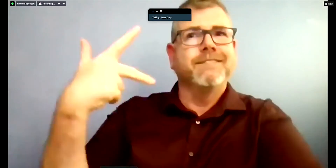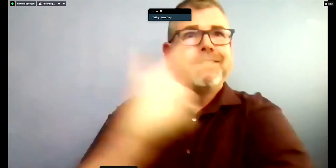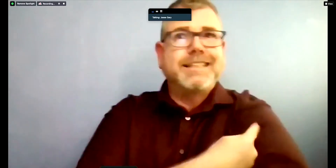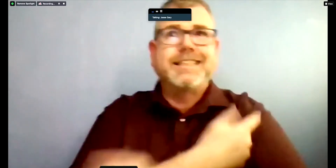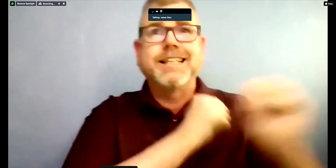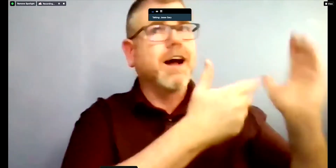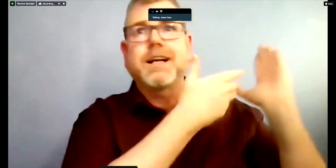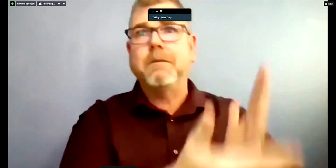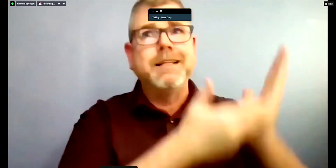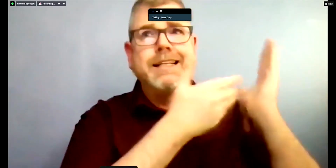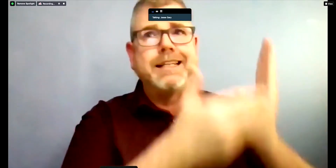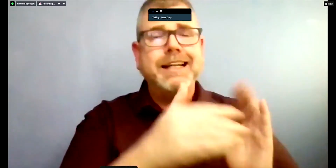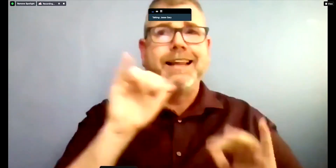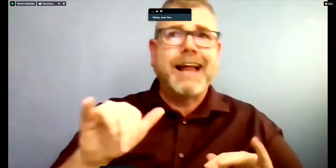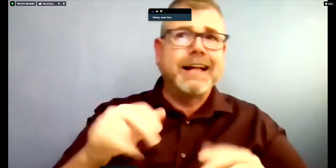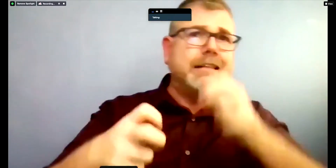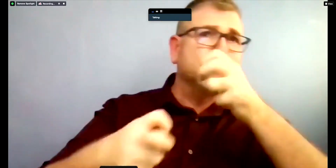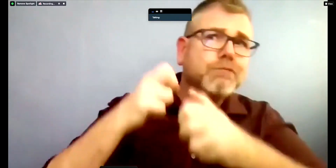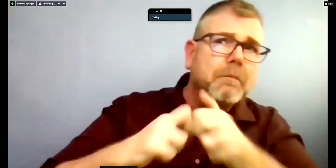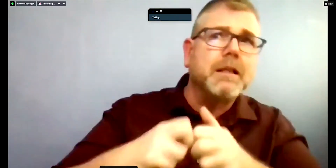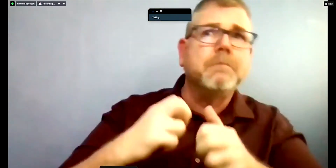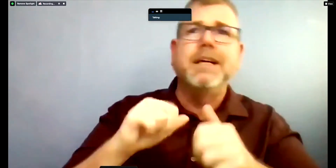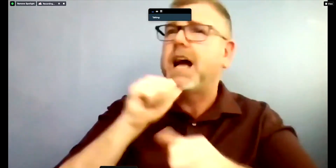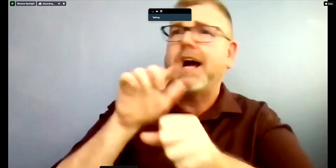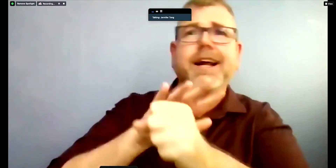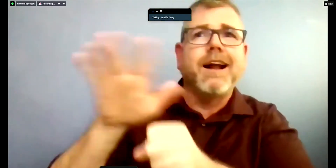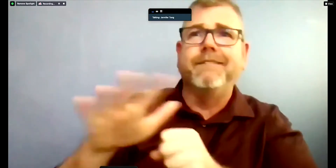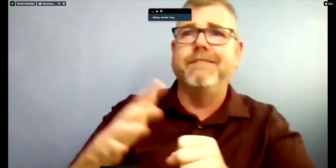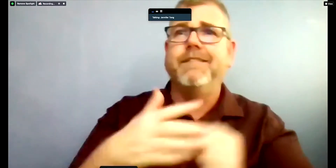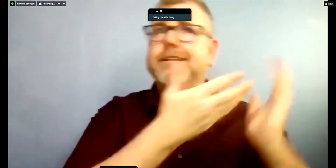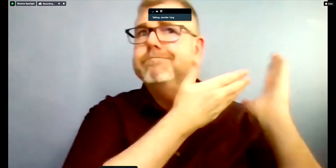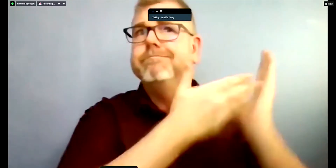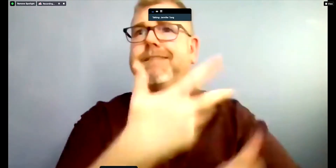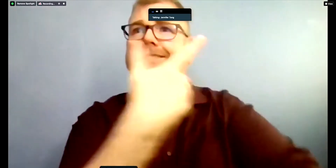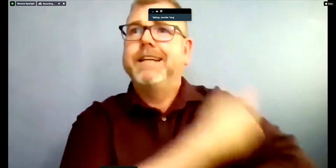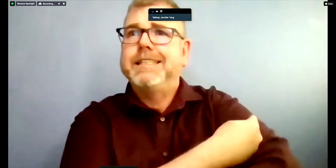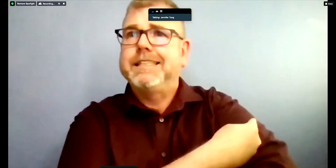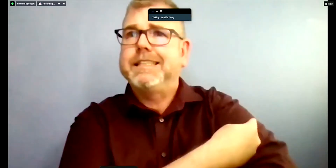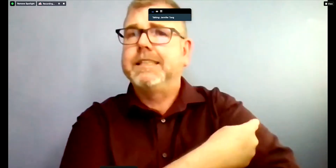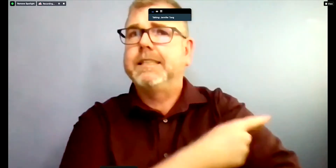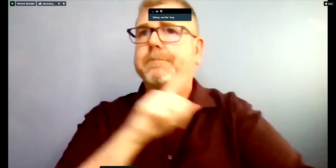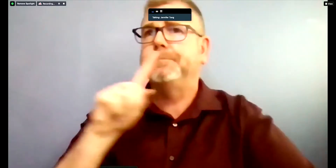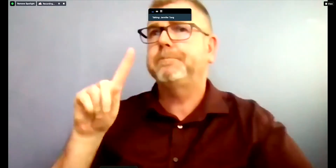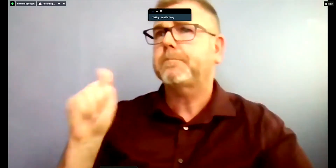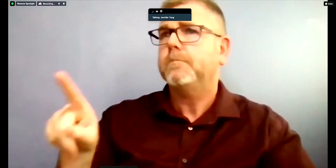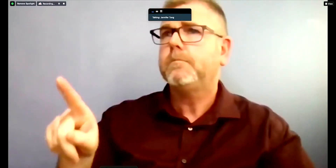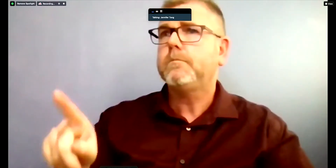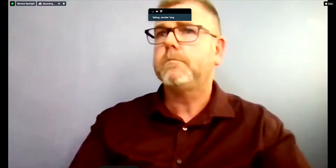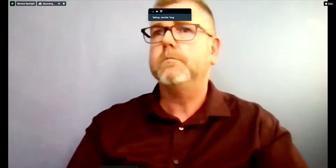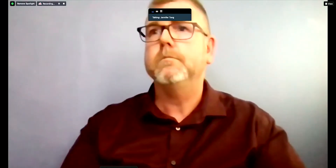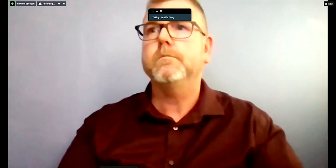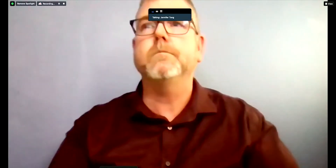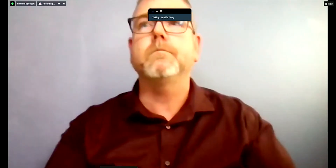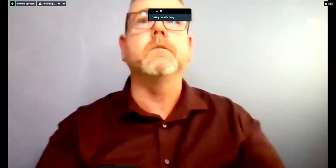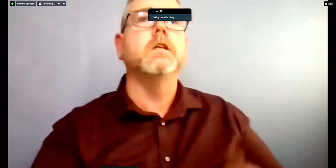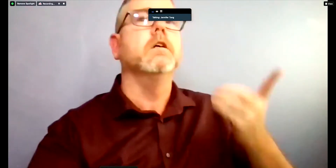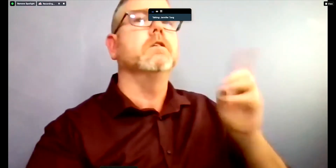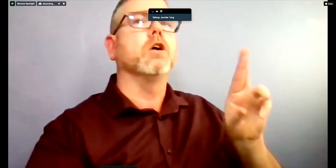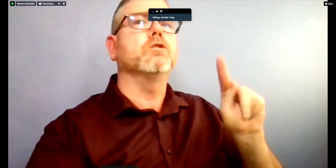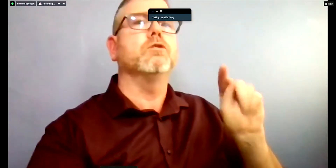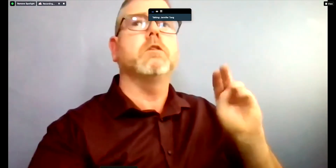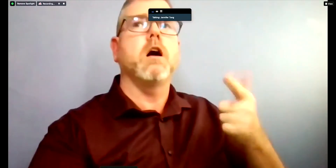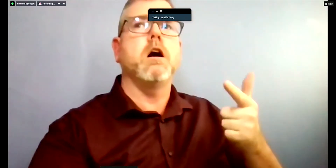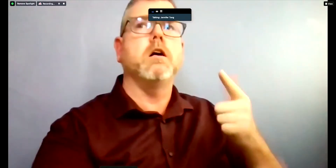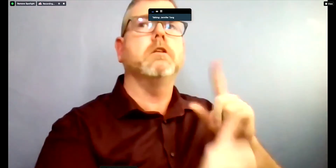Dr. Tong: I can take that. um So in terms of timeline for those age 65 and older, unfortunately